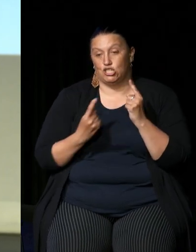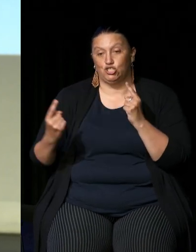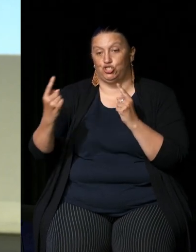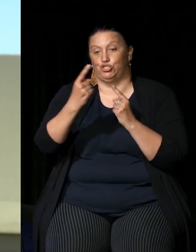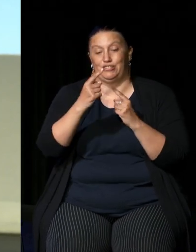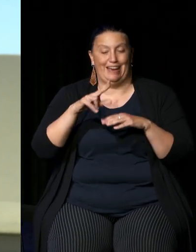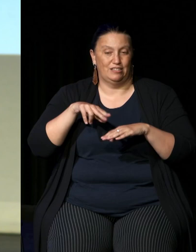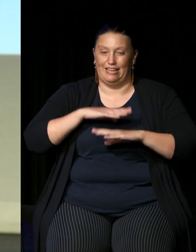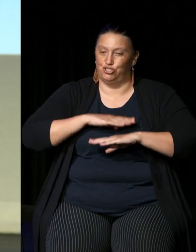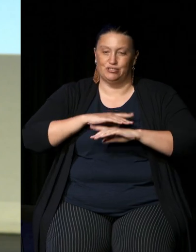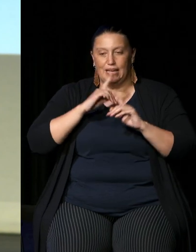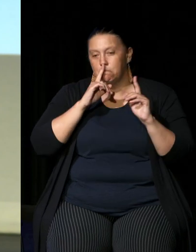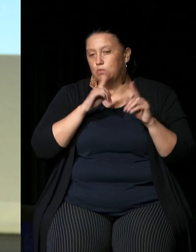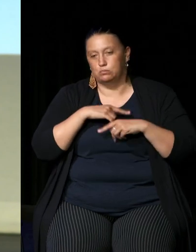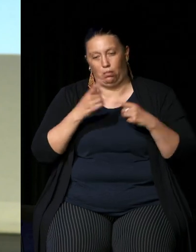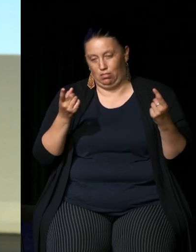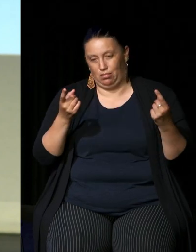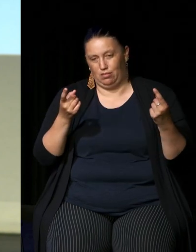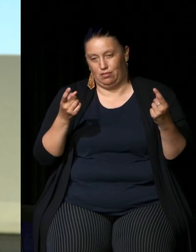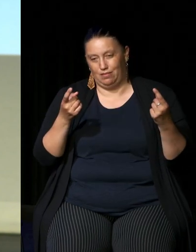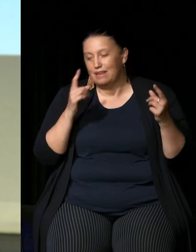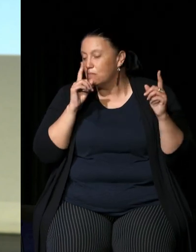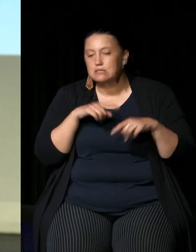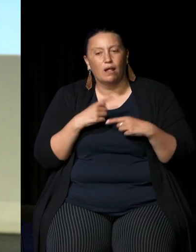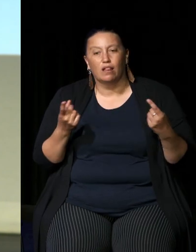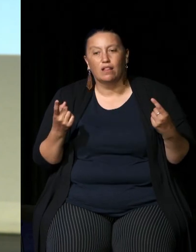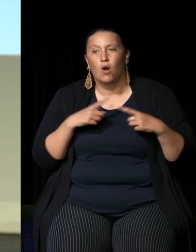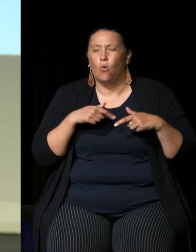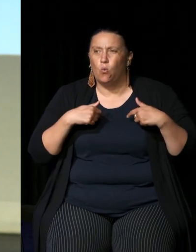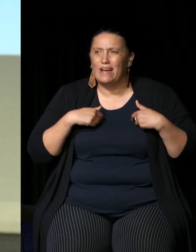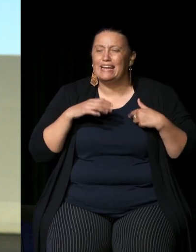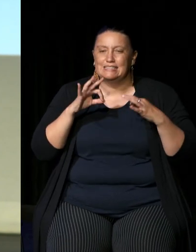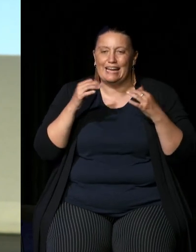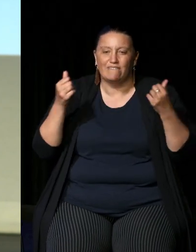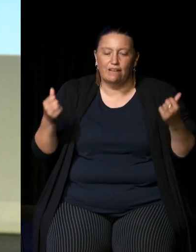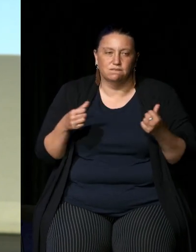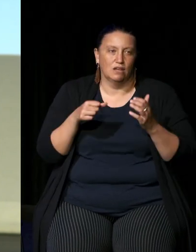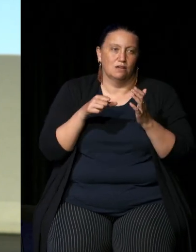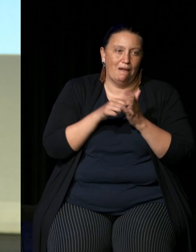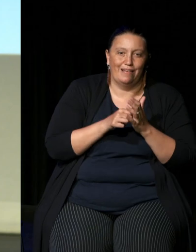it it couldn't do that right it doesn't it didn't it didn't have the resources or the you know to